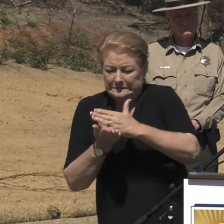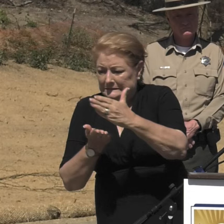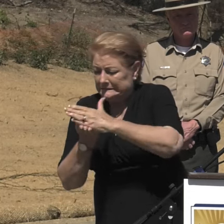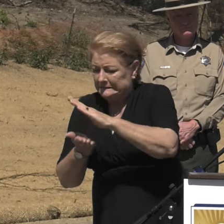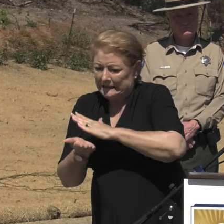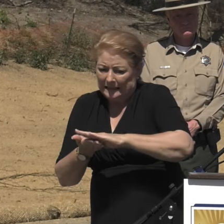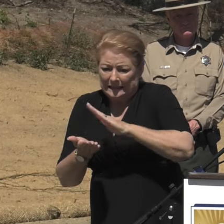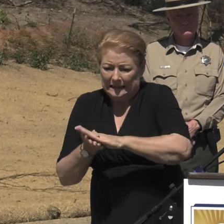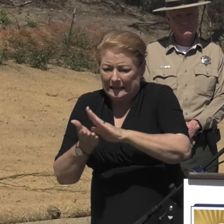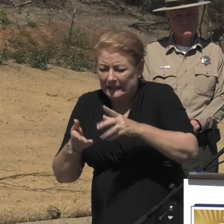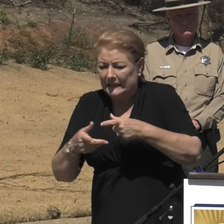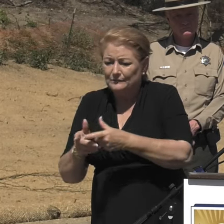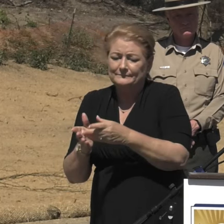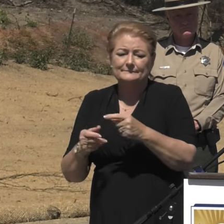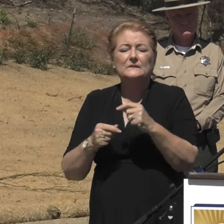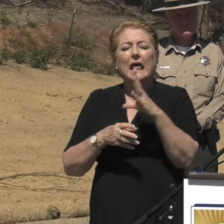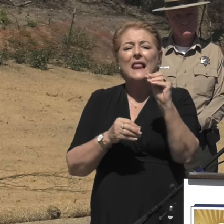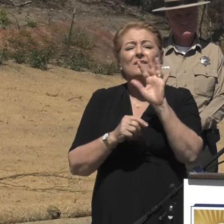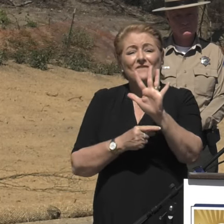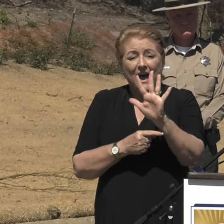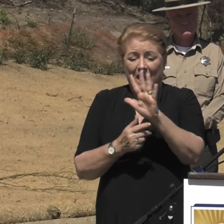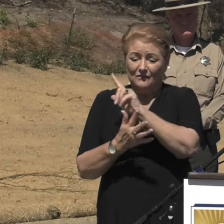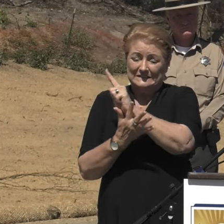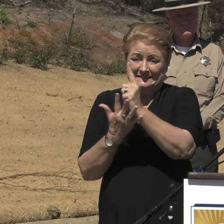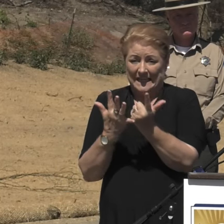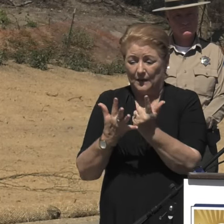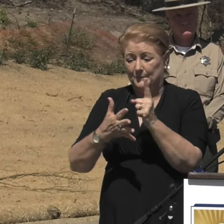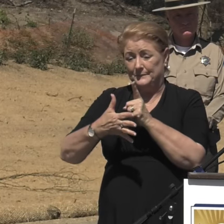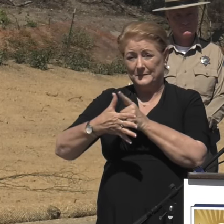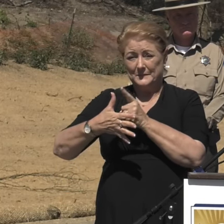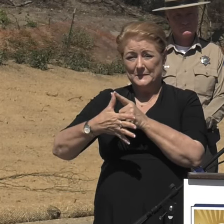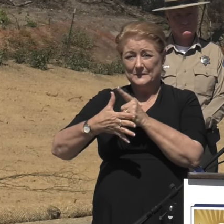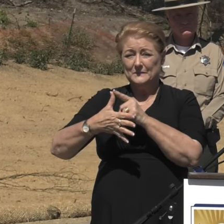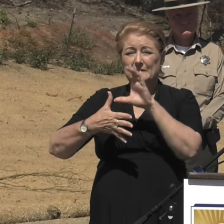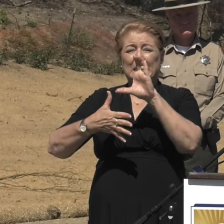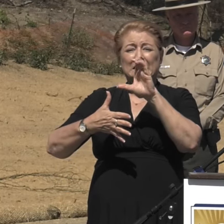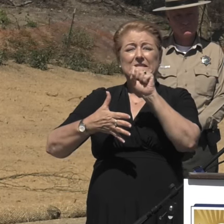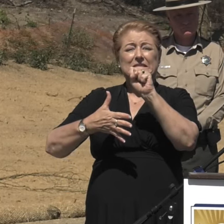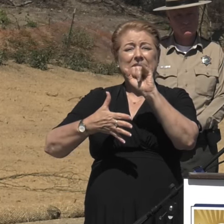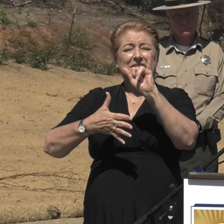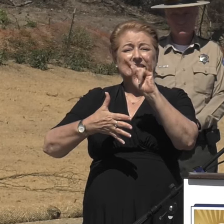It's a five-step process. The first step is site assessment and documentation,